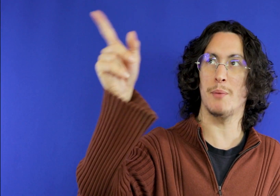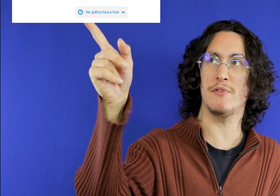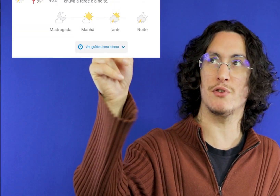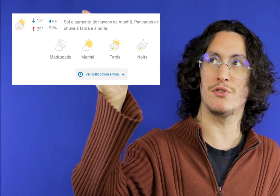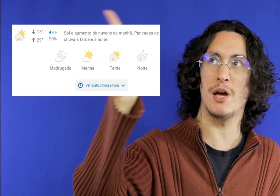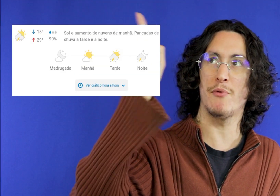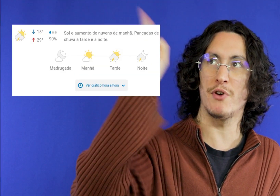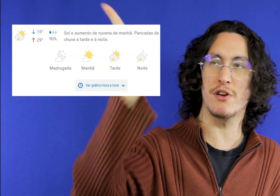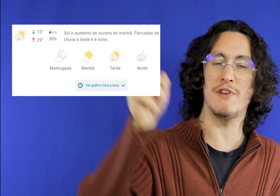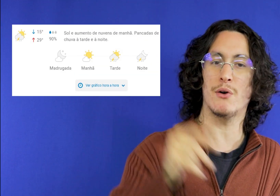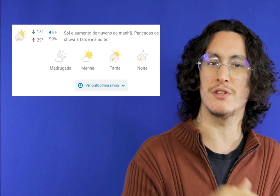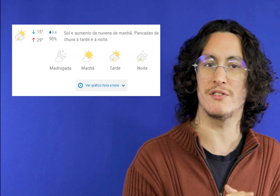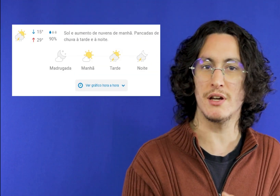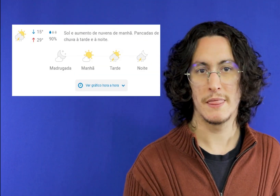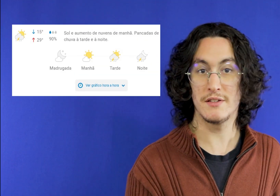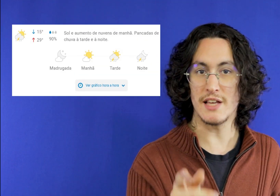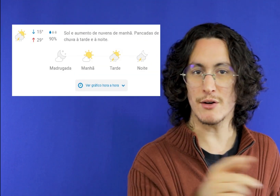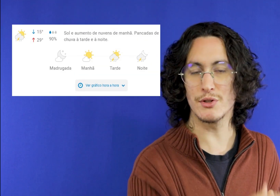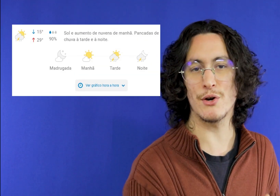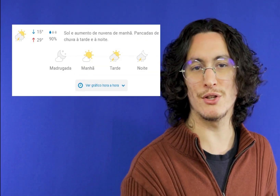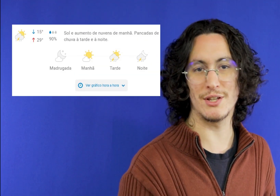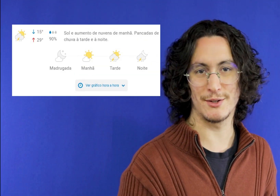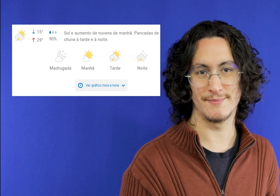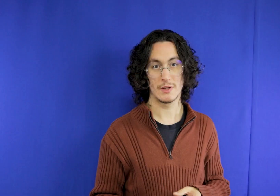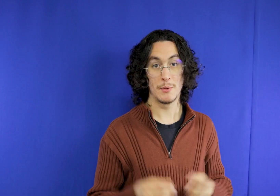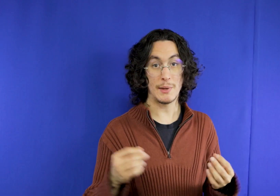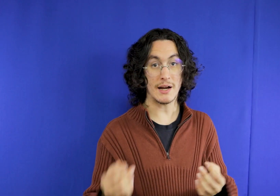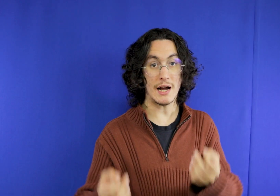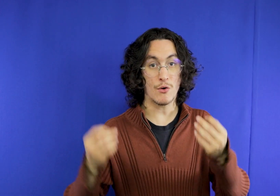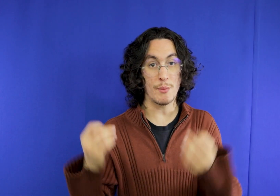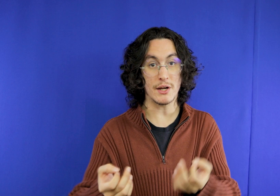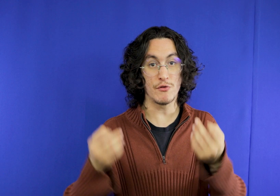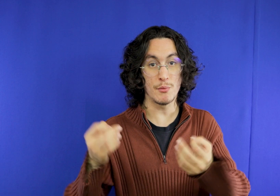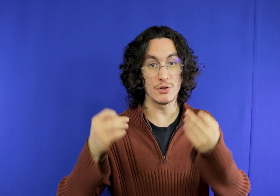keep an eye on the weather forecast and see what’s going to happen and right I don’t have a PH script how